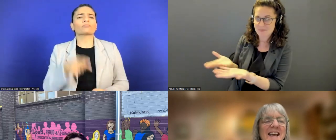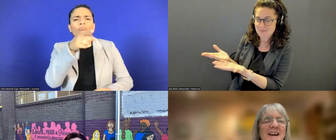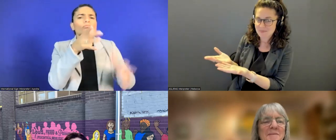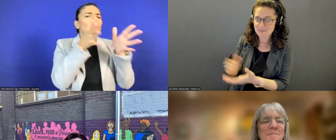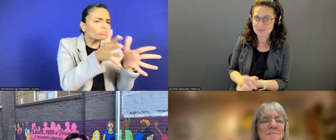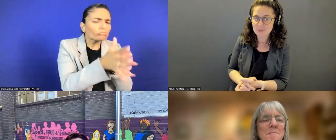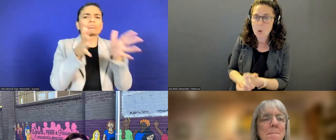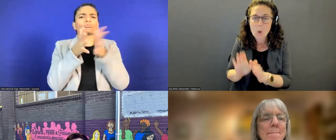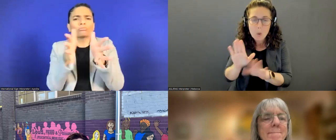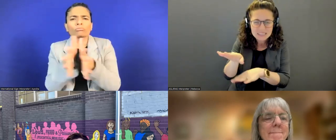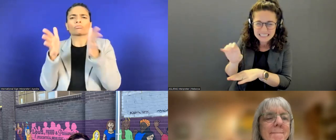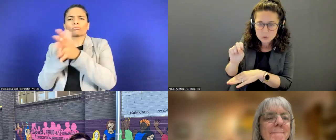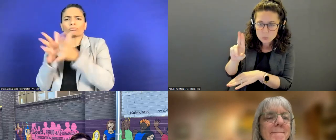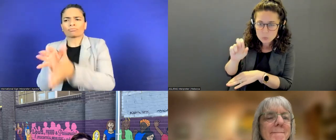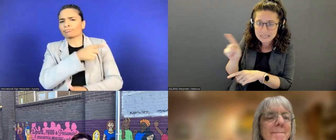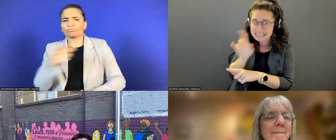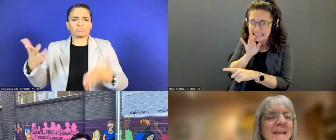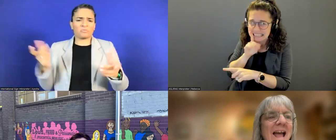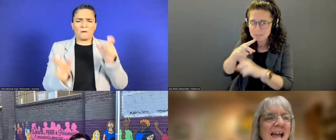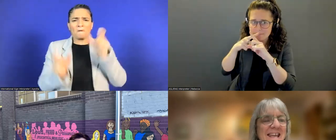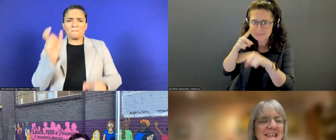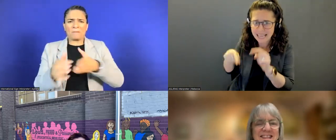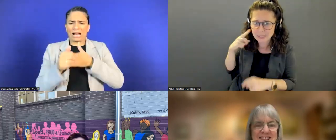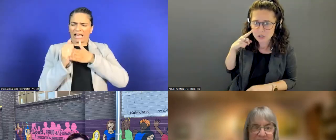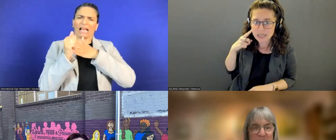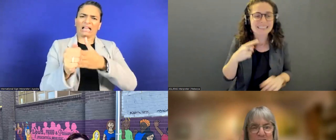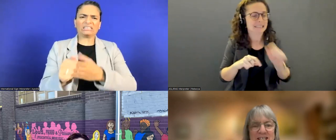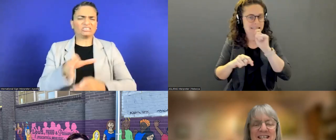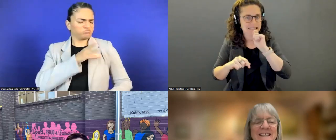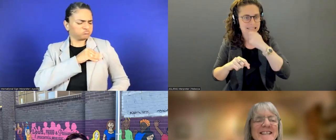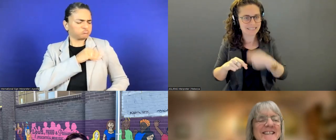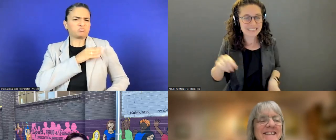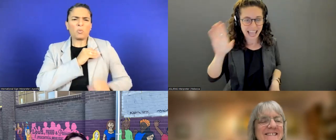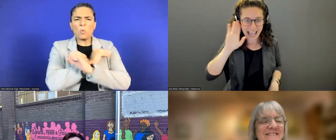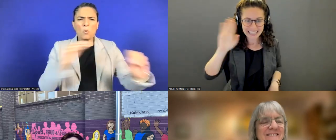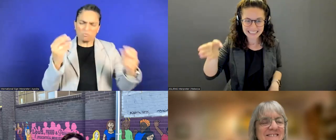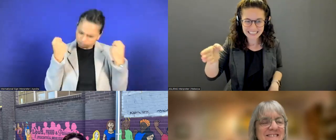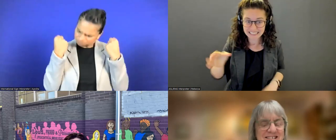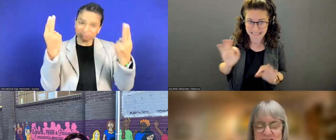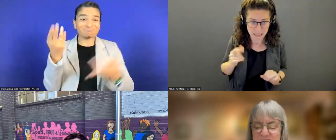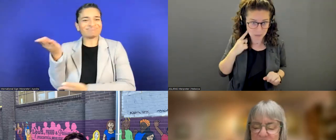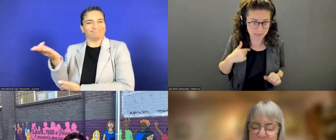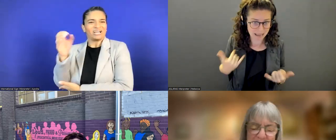Let's have you turn your sound on. Susan Sygall: Hi. All good? All good.